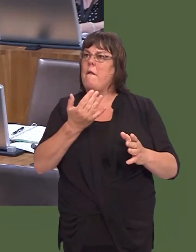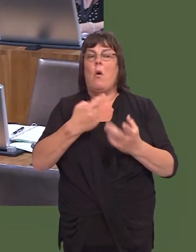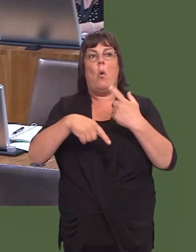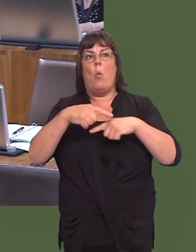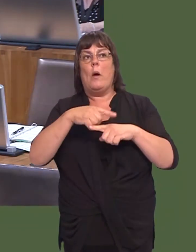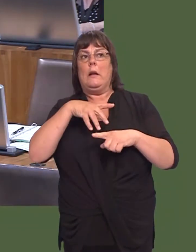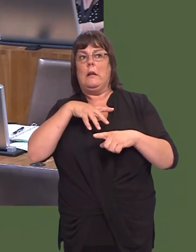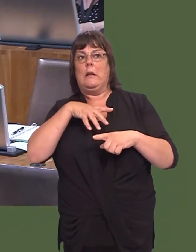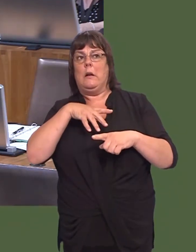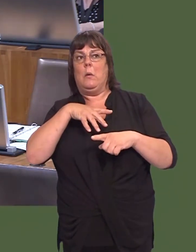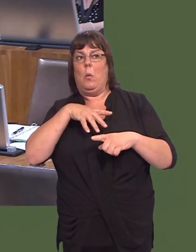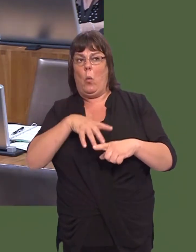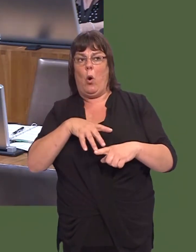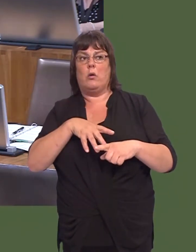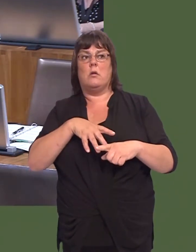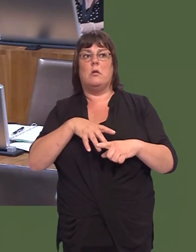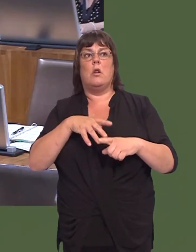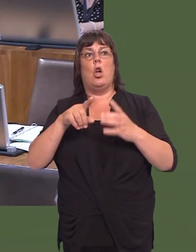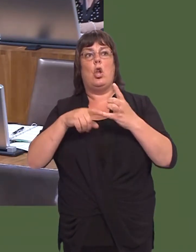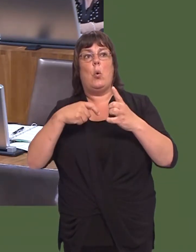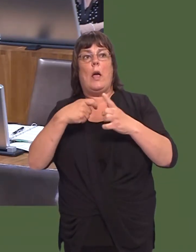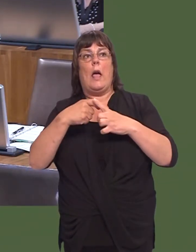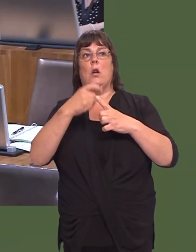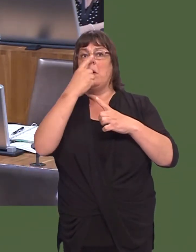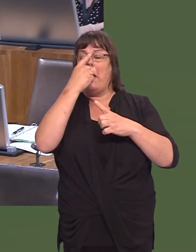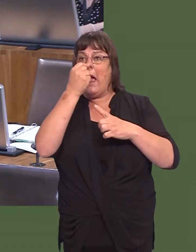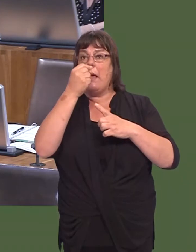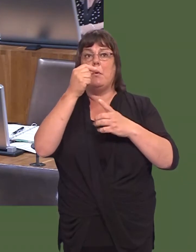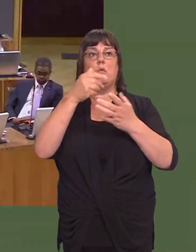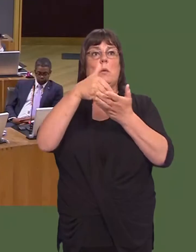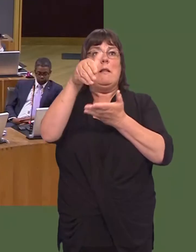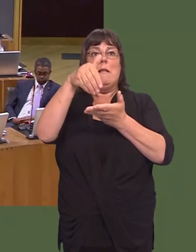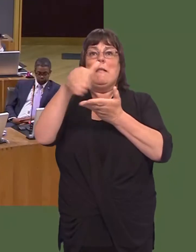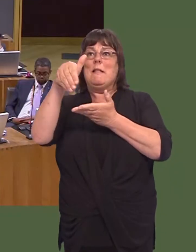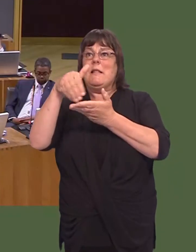We all want to see a situation where the UK can export freely to as many markets as possible,